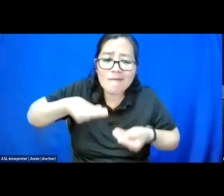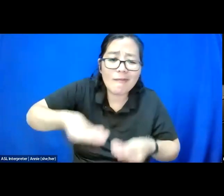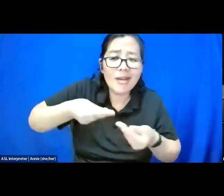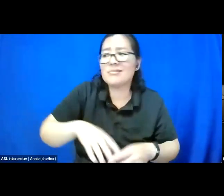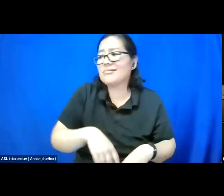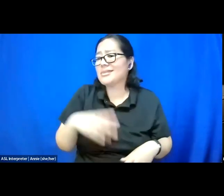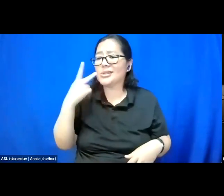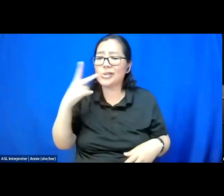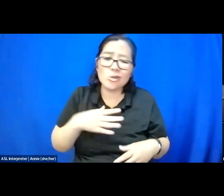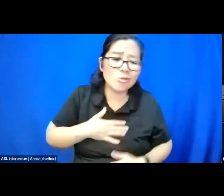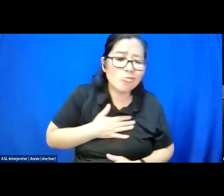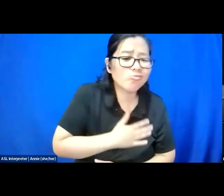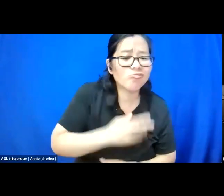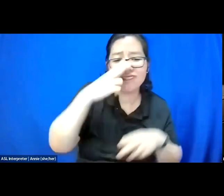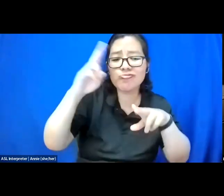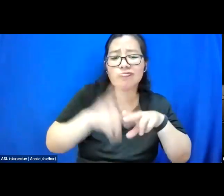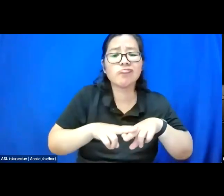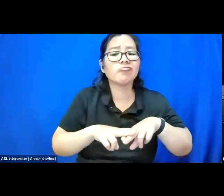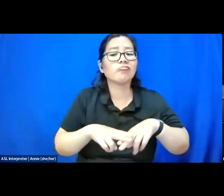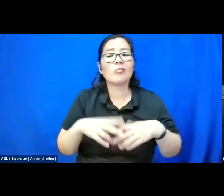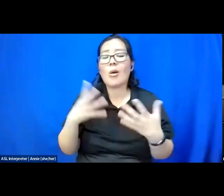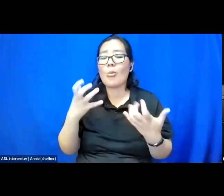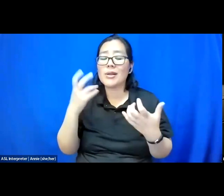Your people that I want to see have experienced joy.